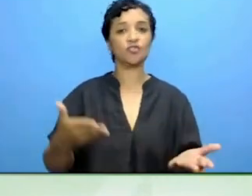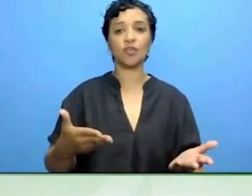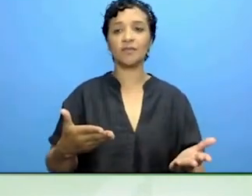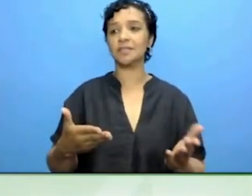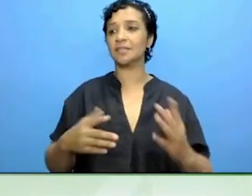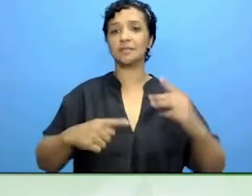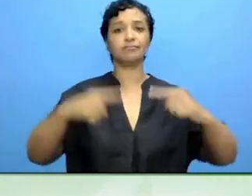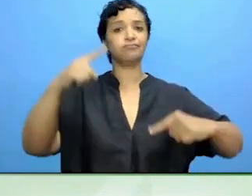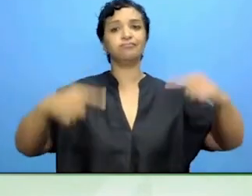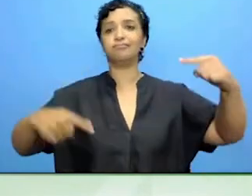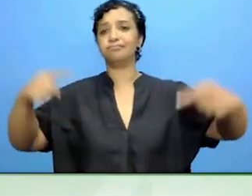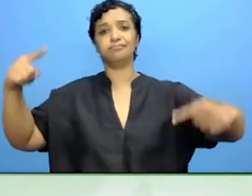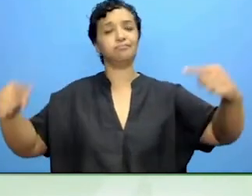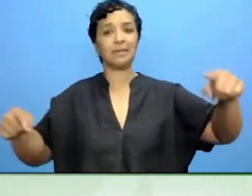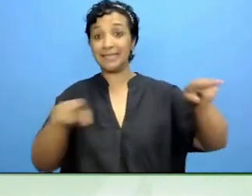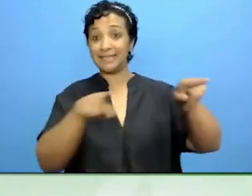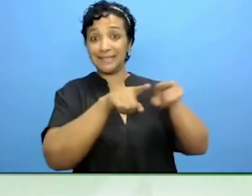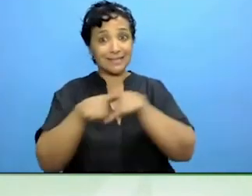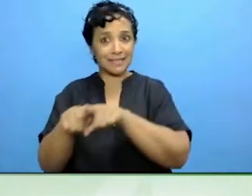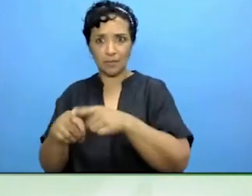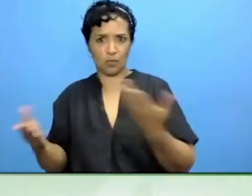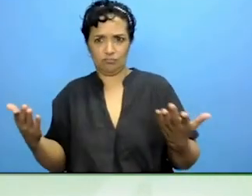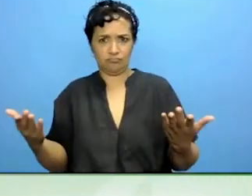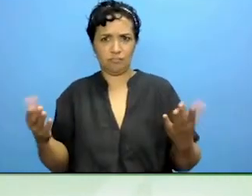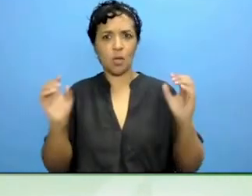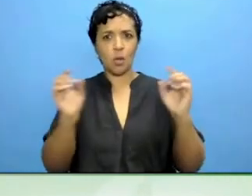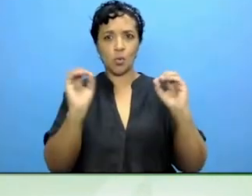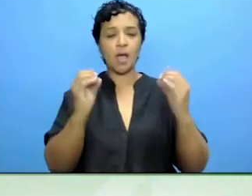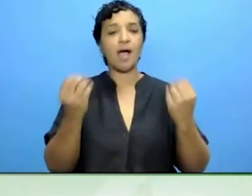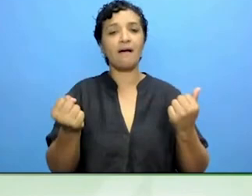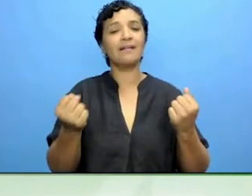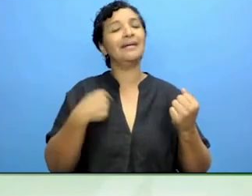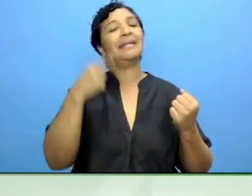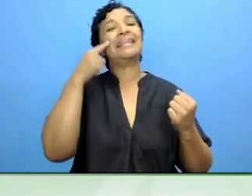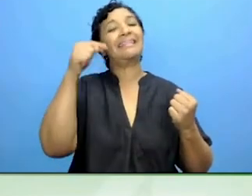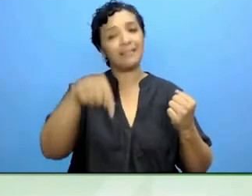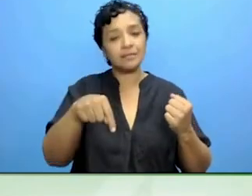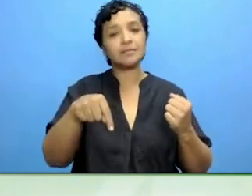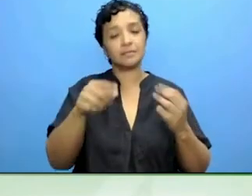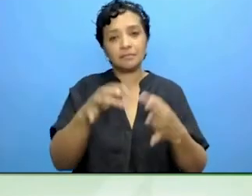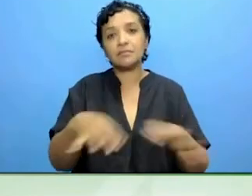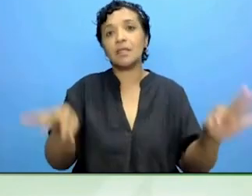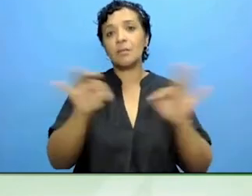widely across member states. That is not satisfactory and not good enough.